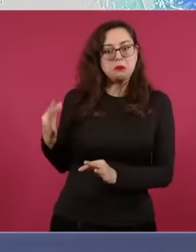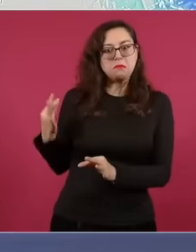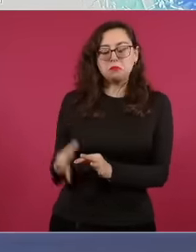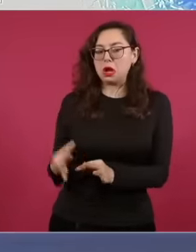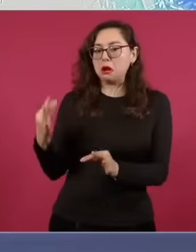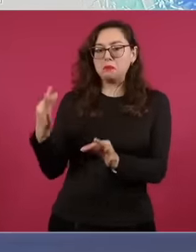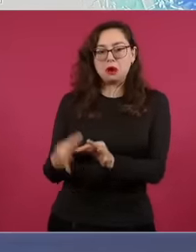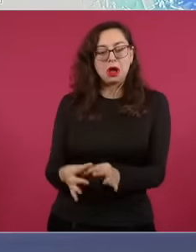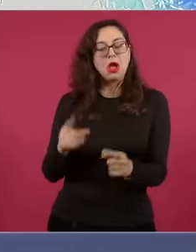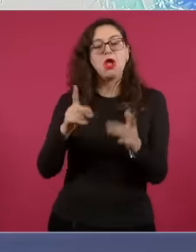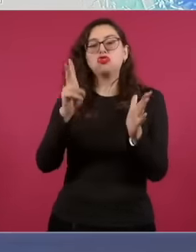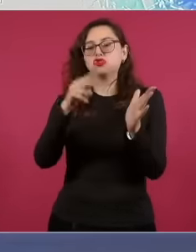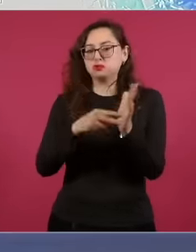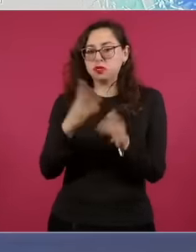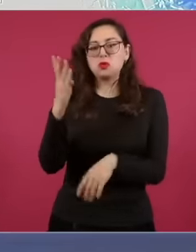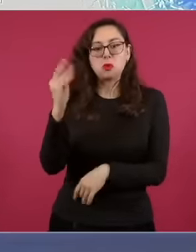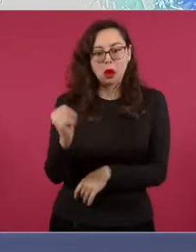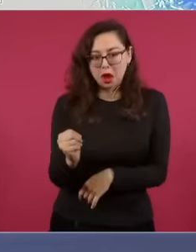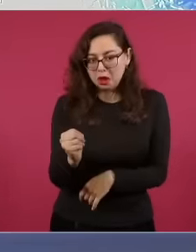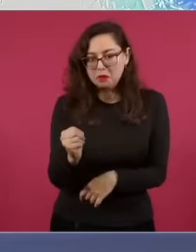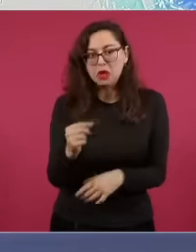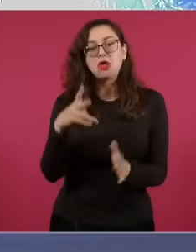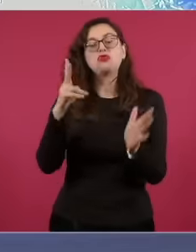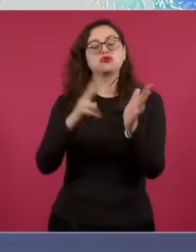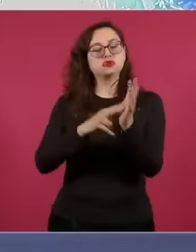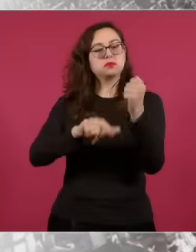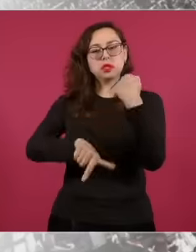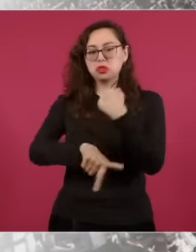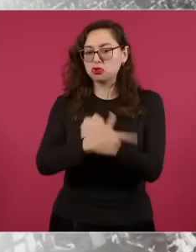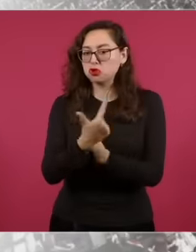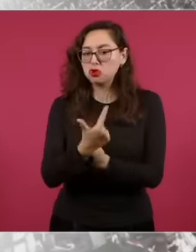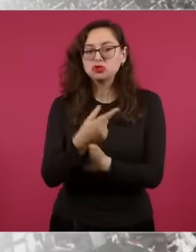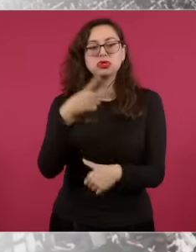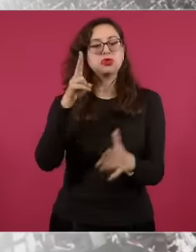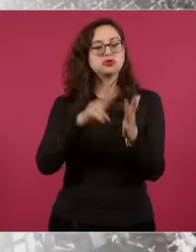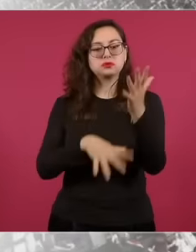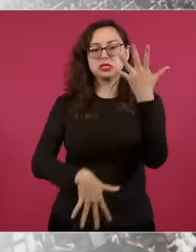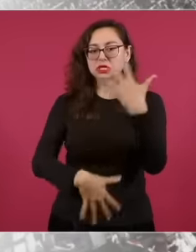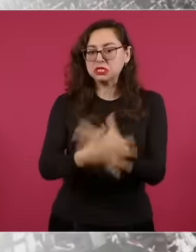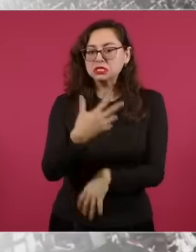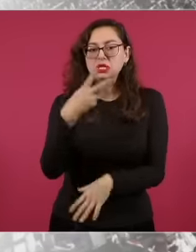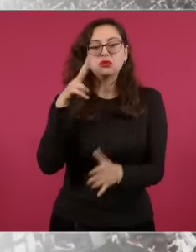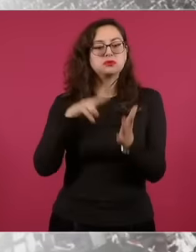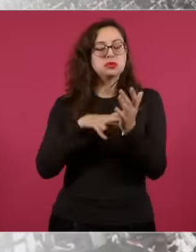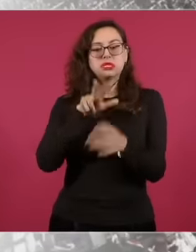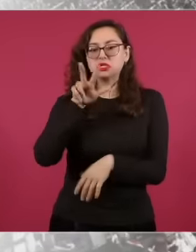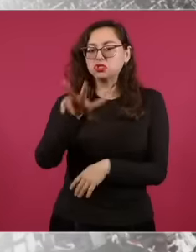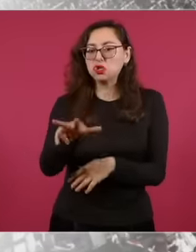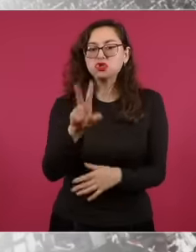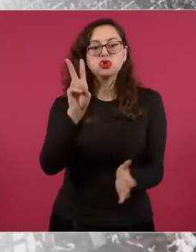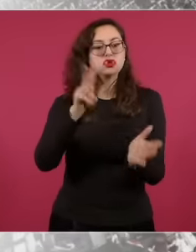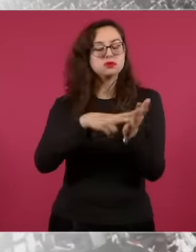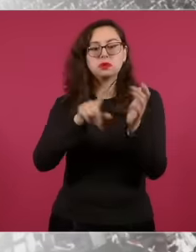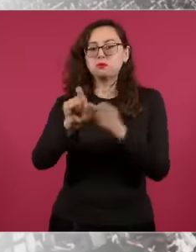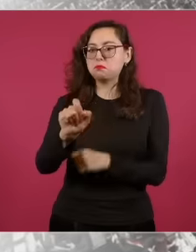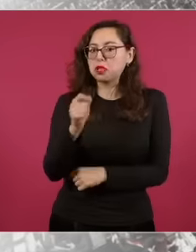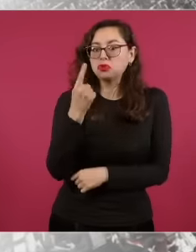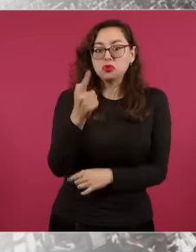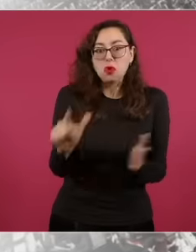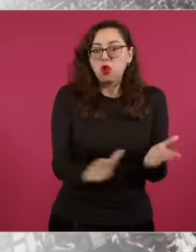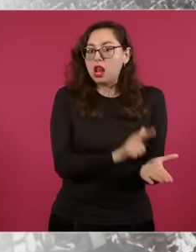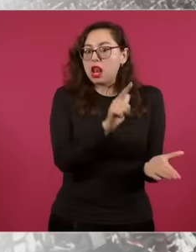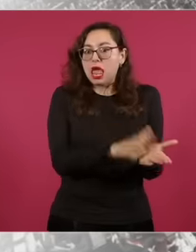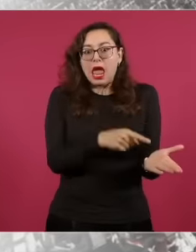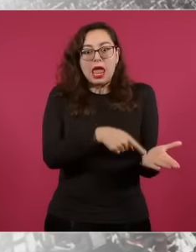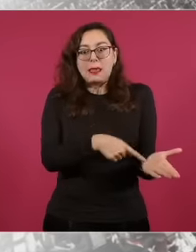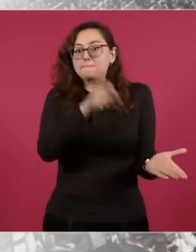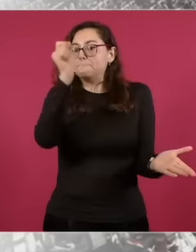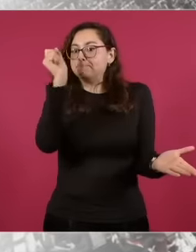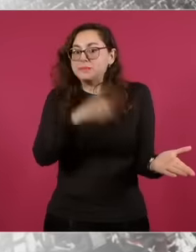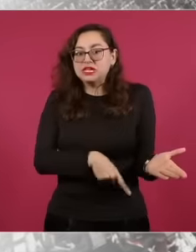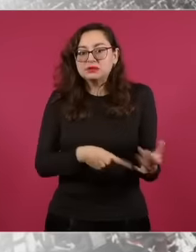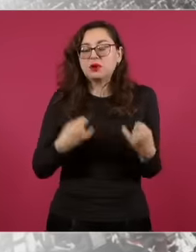in 2009 in 2012 in 2015 in 2018 in 2021 has been the distribution of multi-members